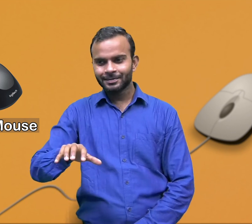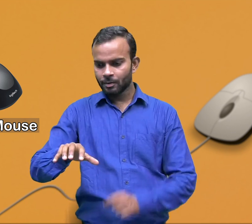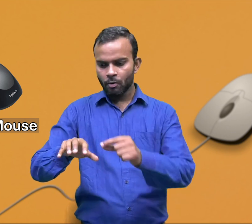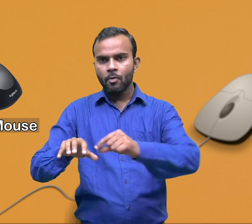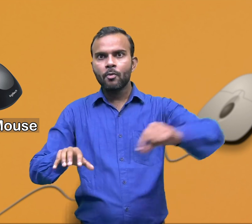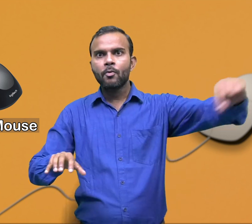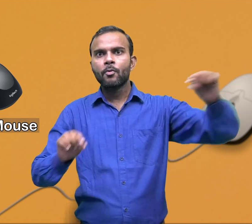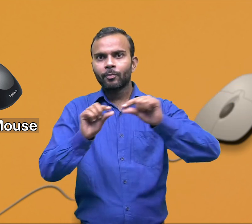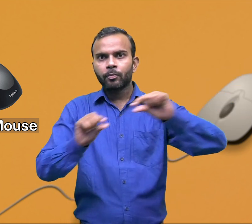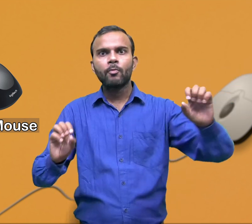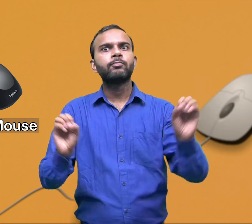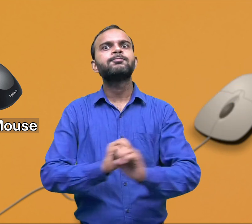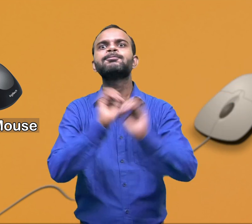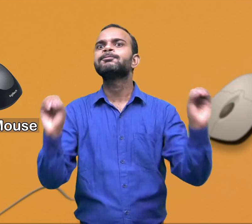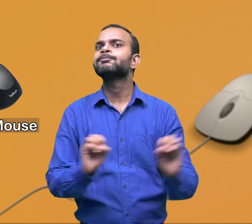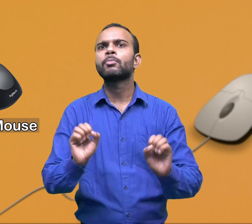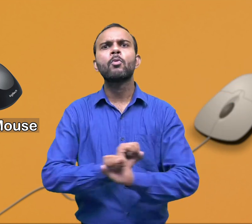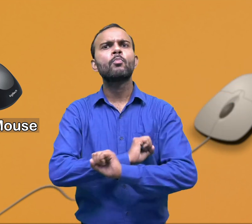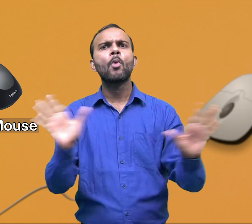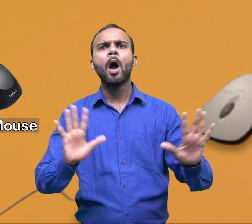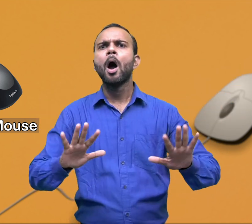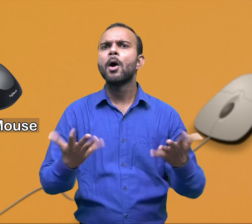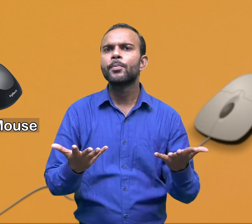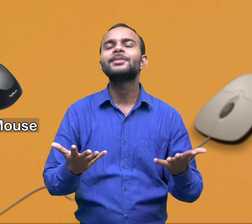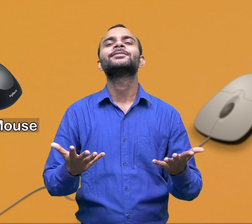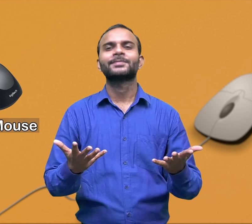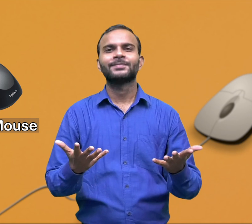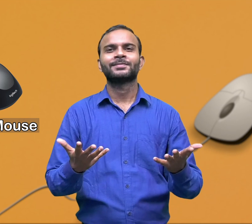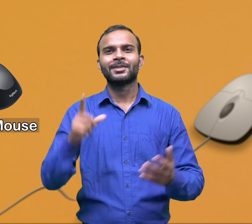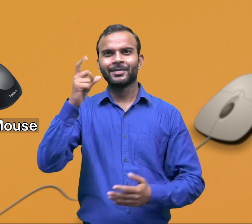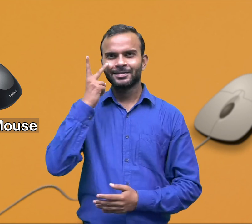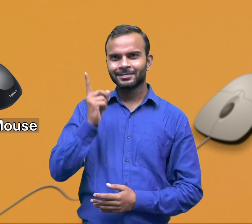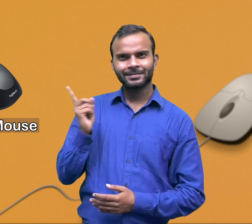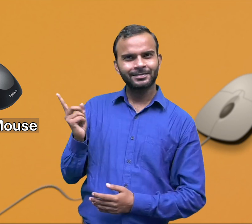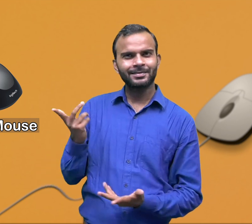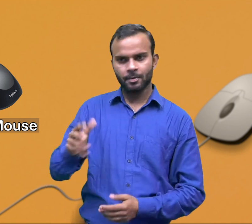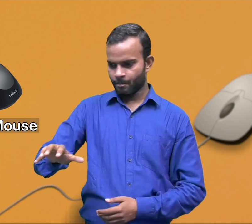It is a mouse that connects to the computer without a cord. Do you see that?